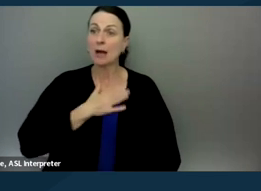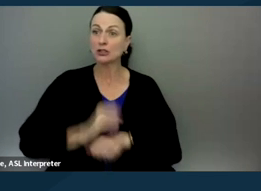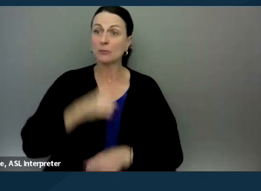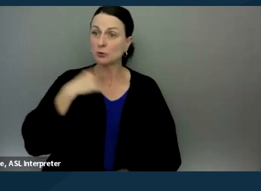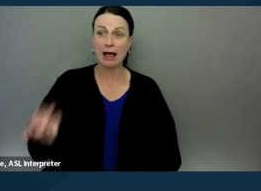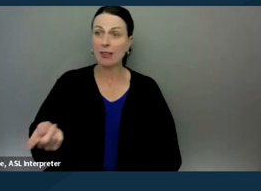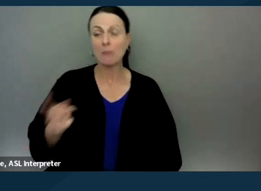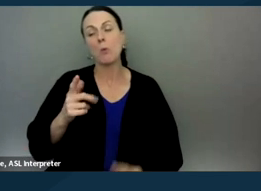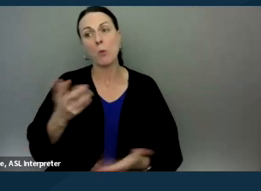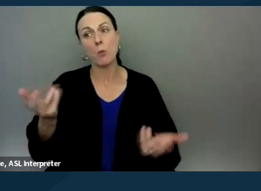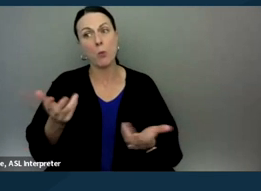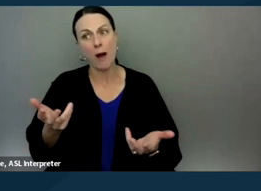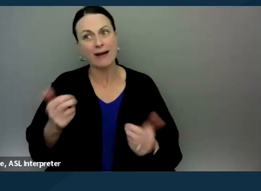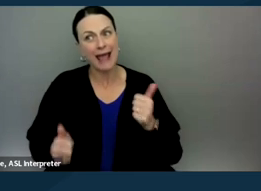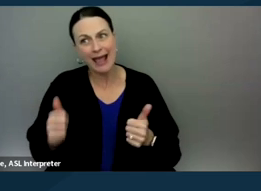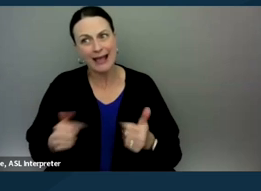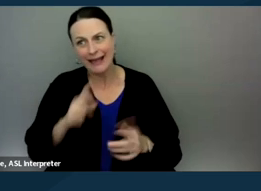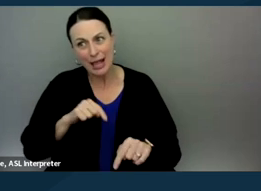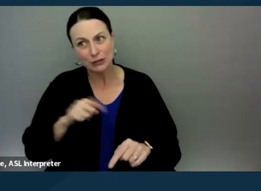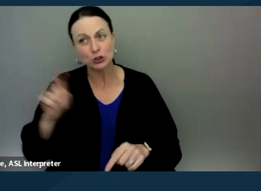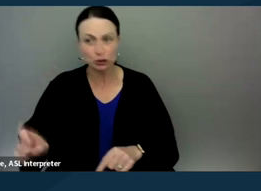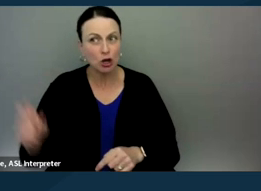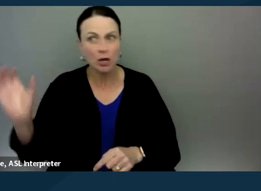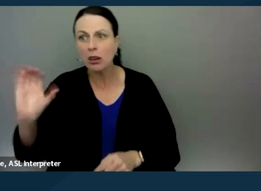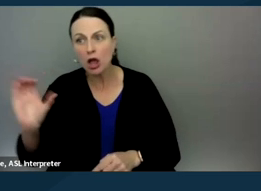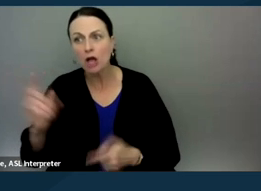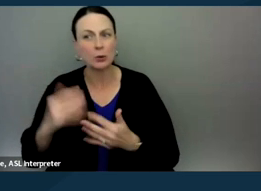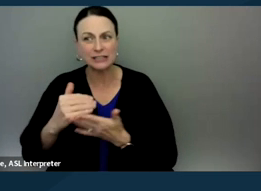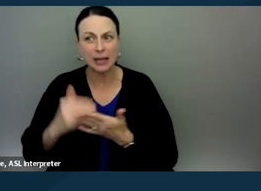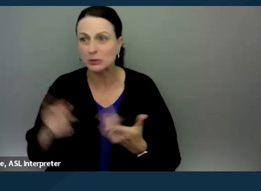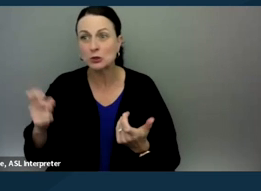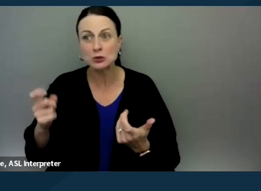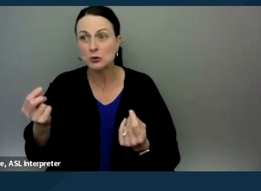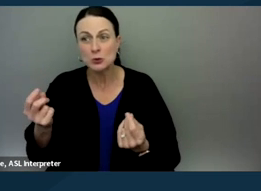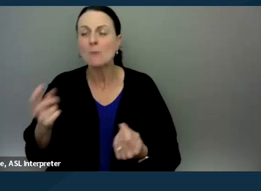what answers they should seek or what steps they should take, but I do want them to know